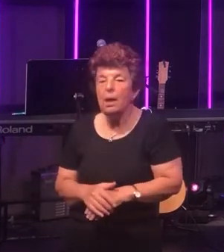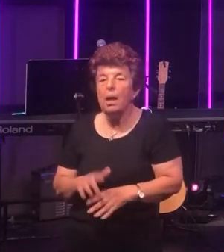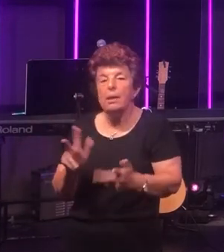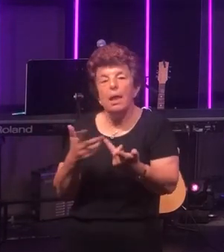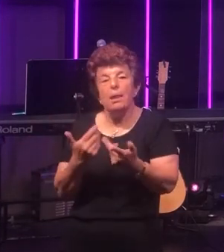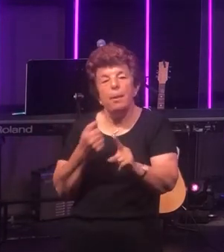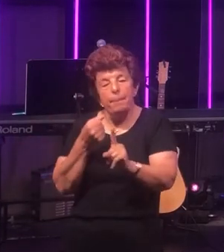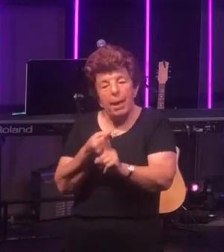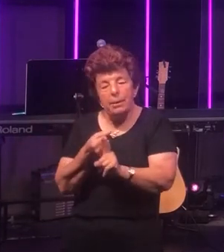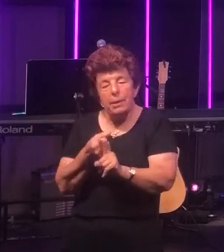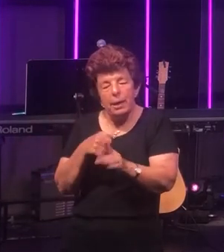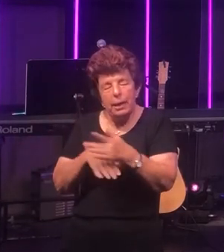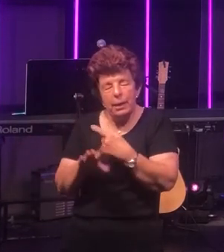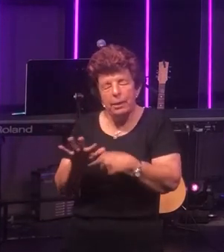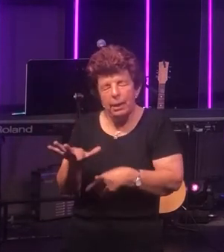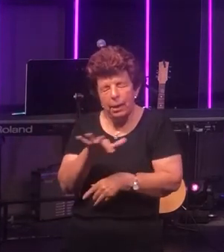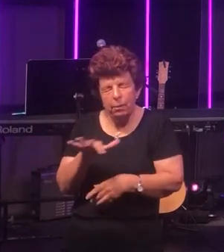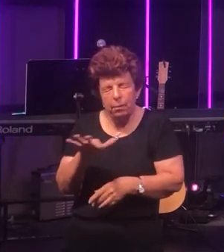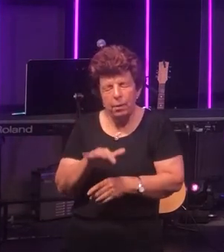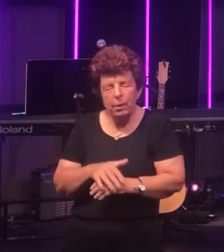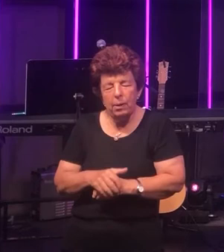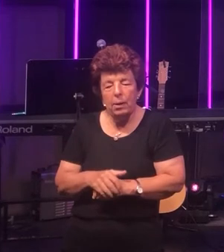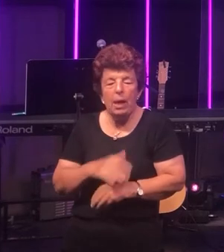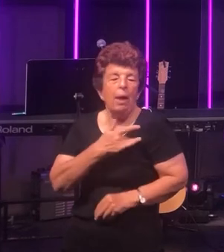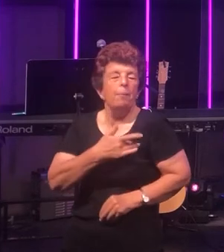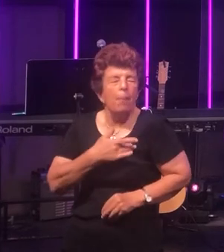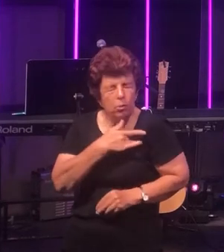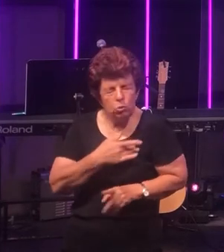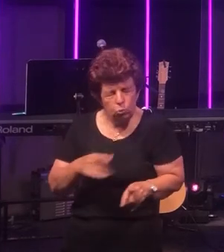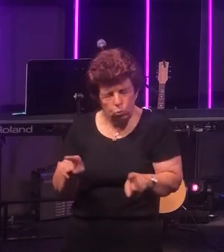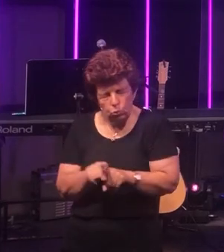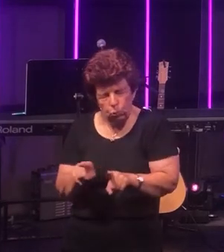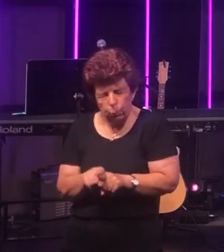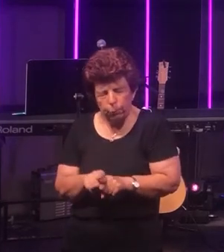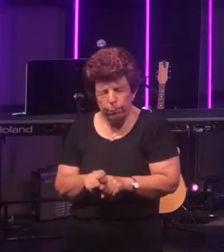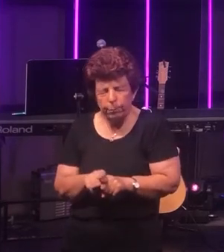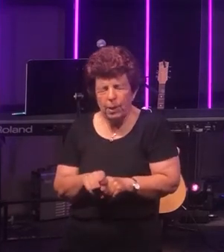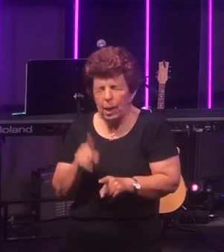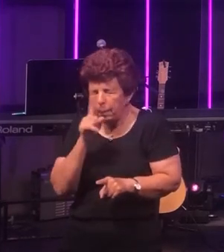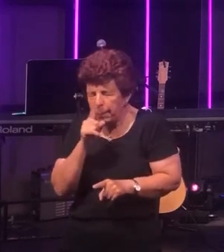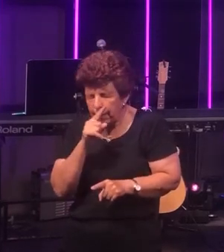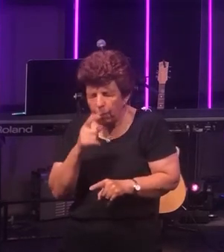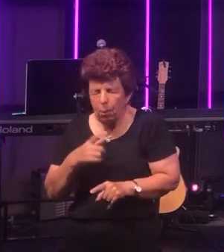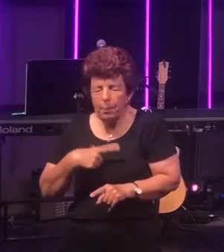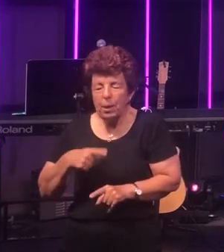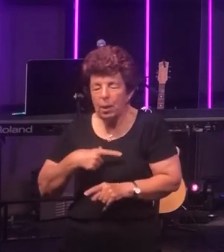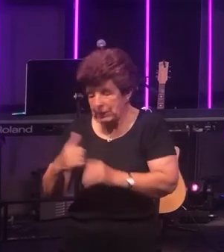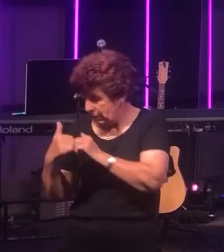in the whole area of our emotions as well! People, because of separation